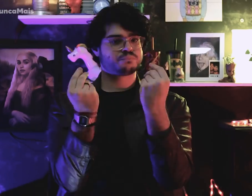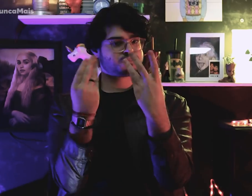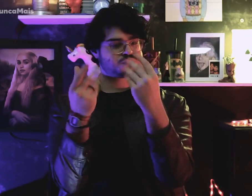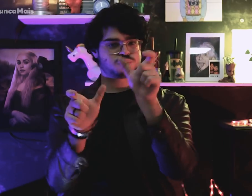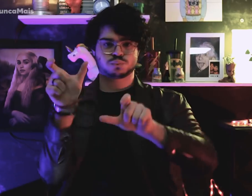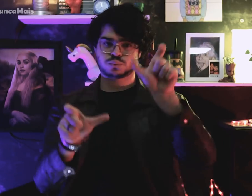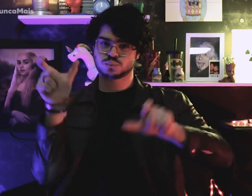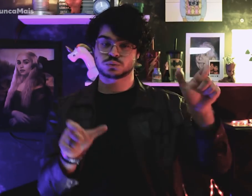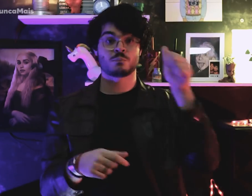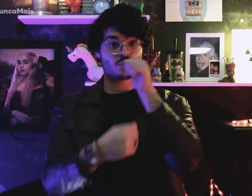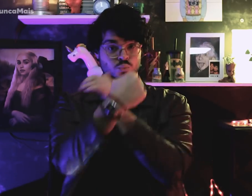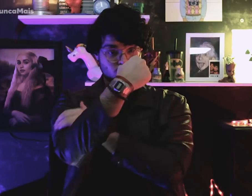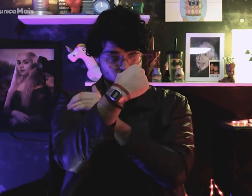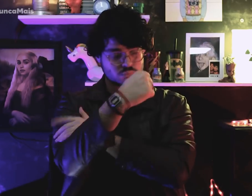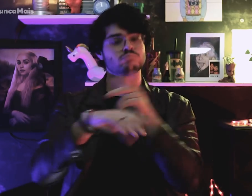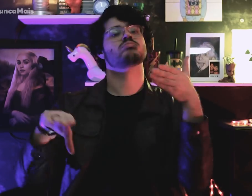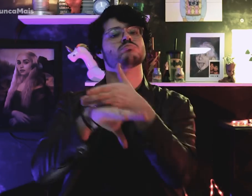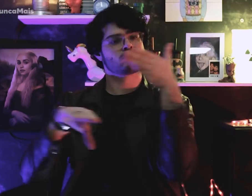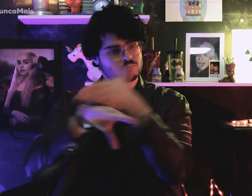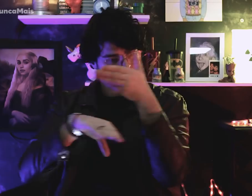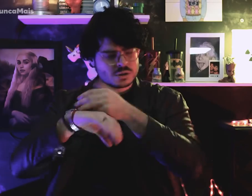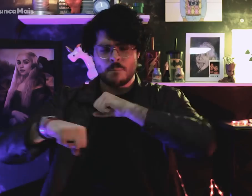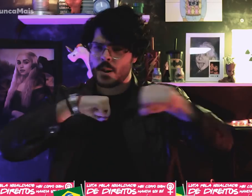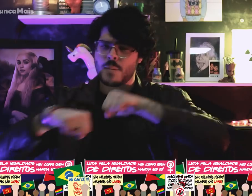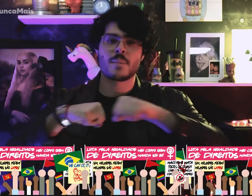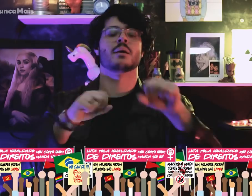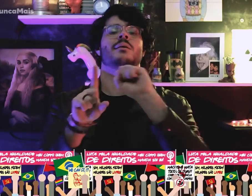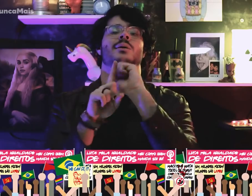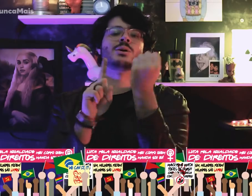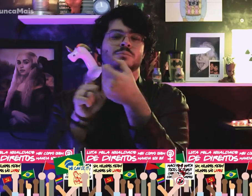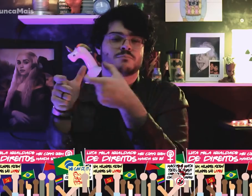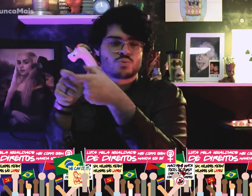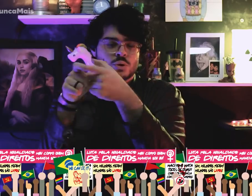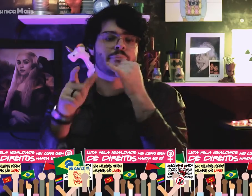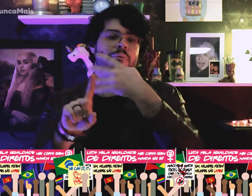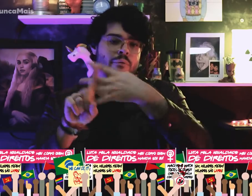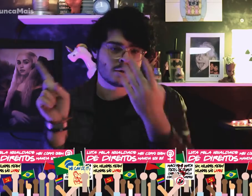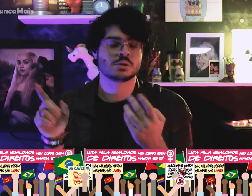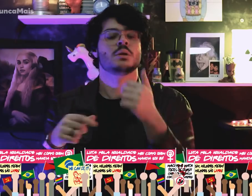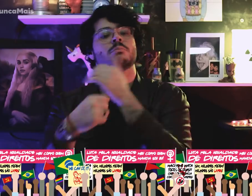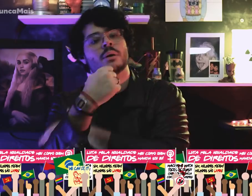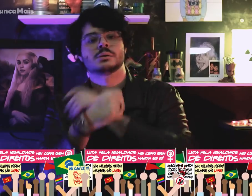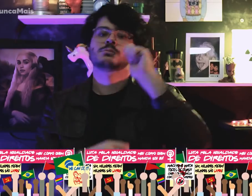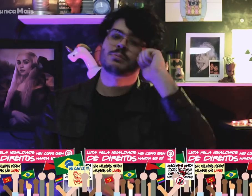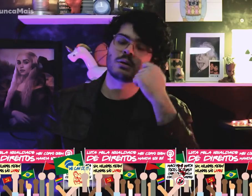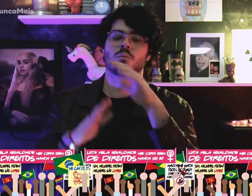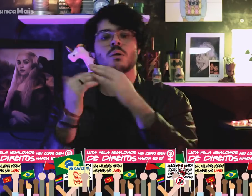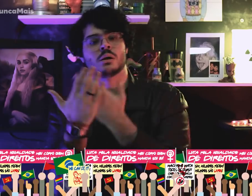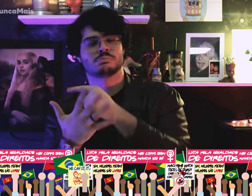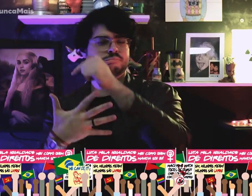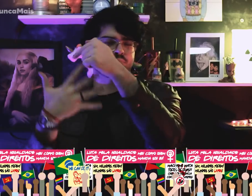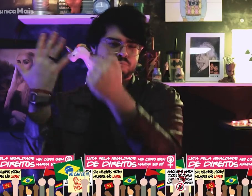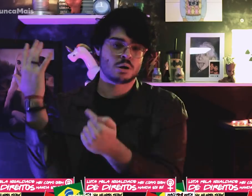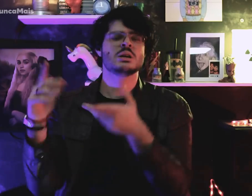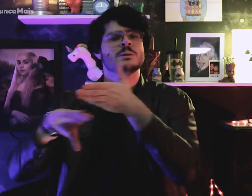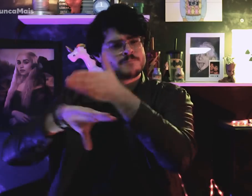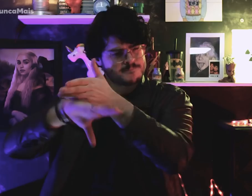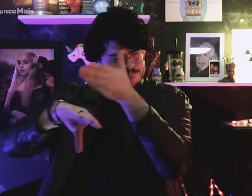Milhares de feministas participaram dos movimentos sociais,